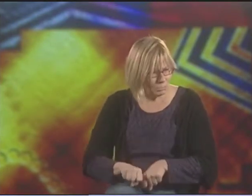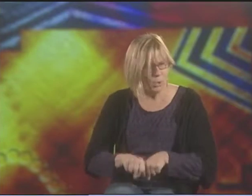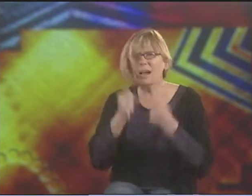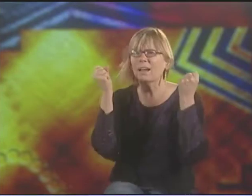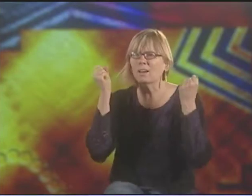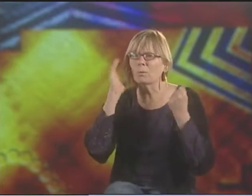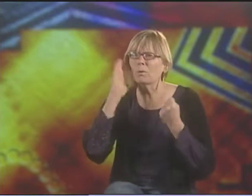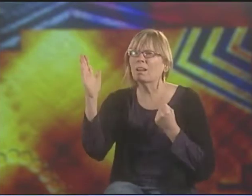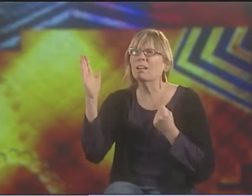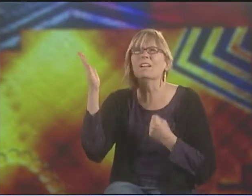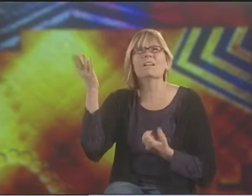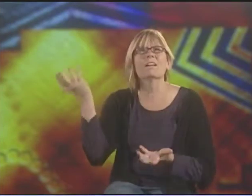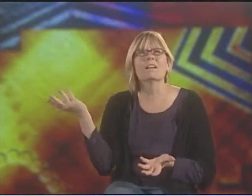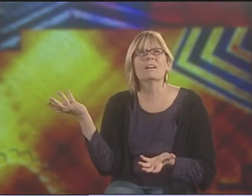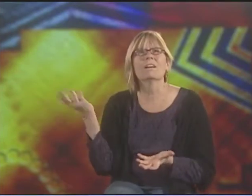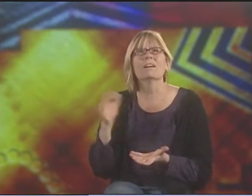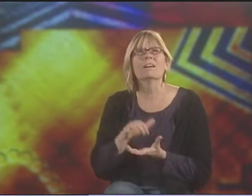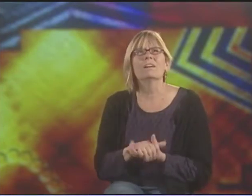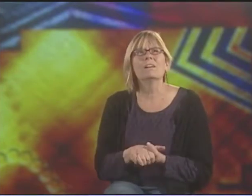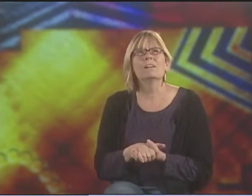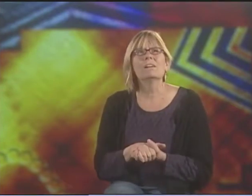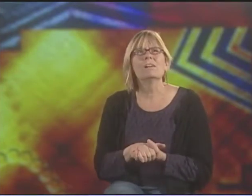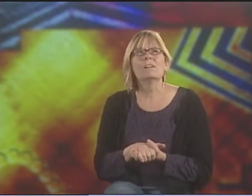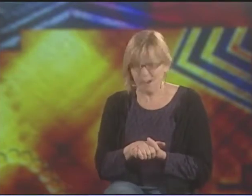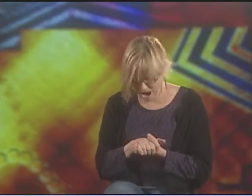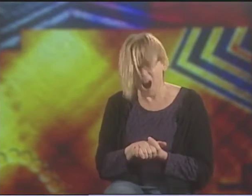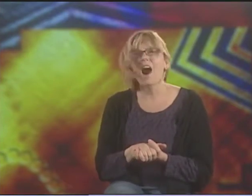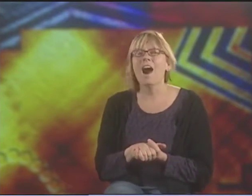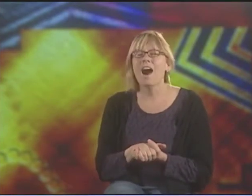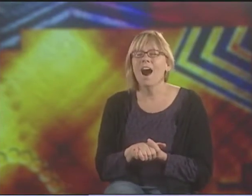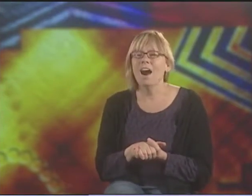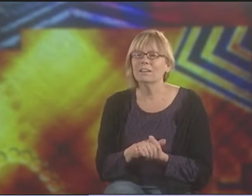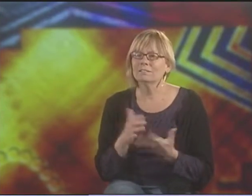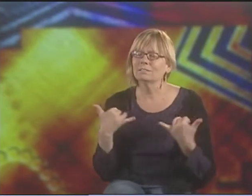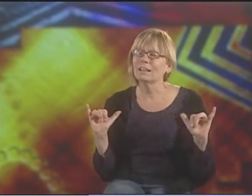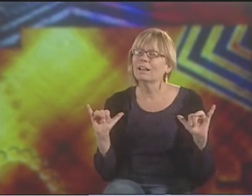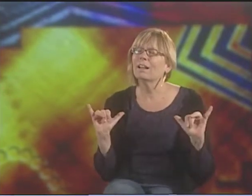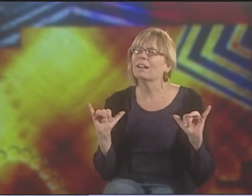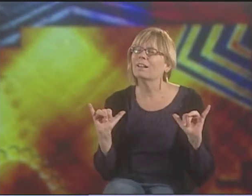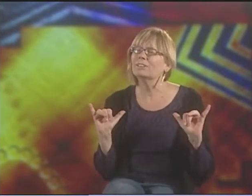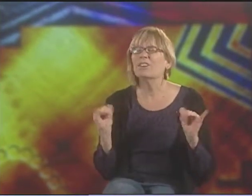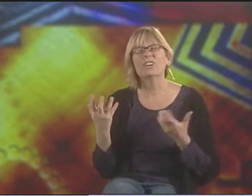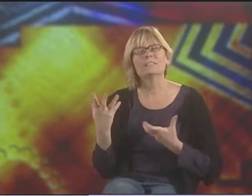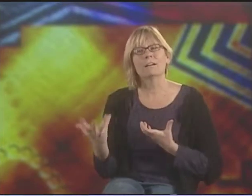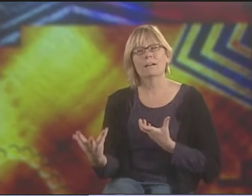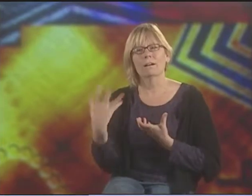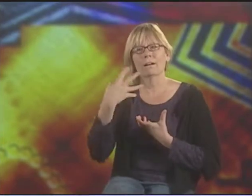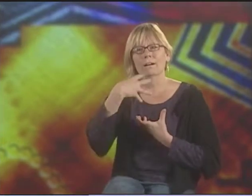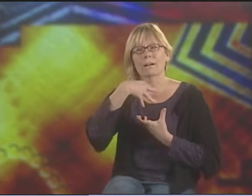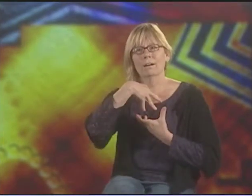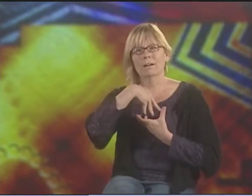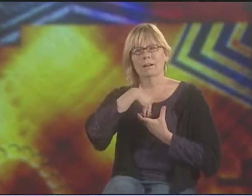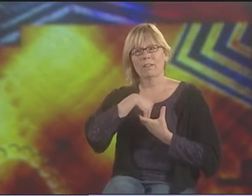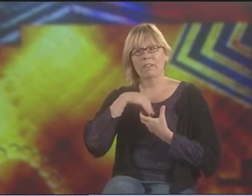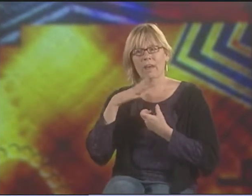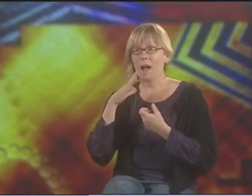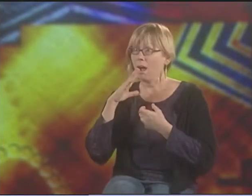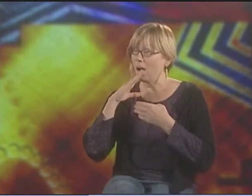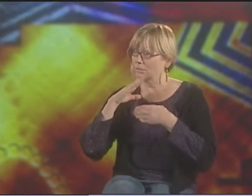AND THE SIGN "HABIT" IS LIKE TAKING YOUR HANDS AND FOLDING THEM IN FRONT OF YOU ON YOUR LAP WITH THAT SAME EXPRESSION OF LIKE, "GRR, I WISH DIDN'T HAVE TO DO THAT."